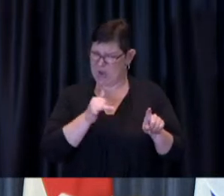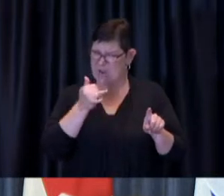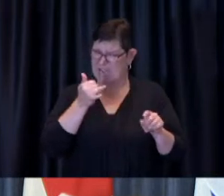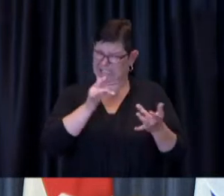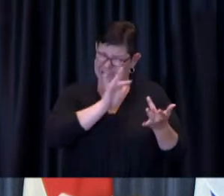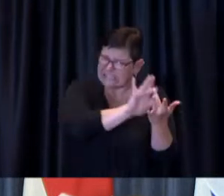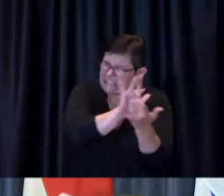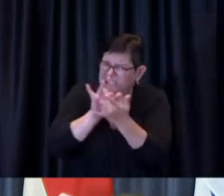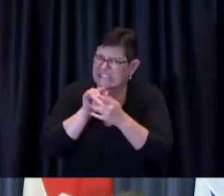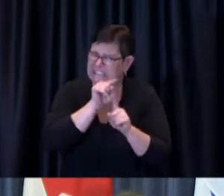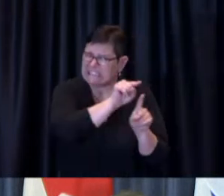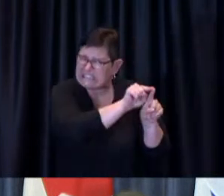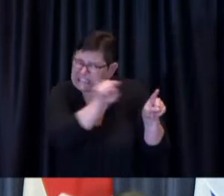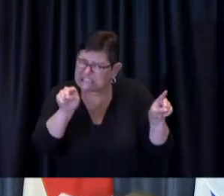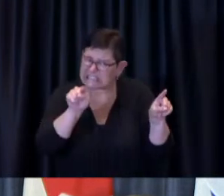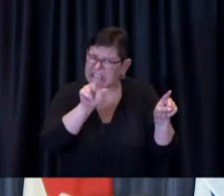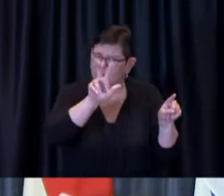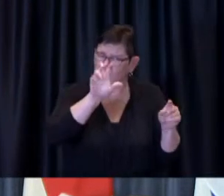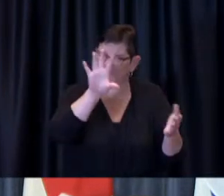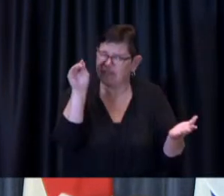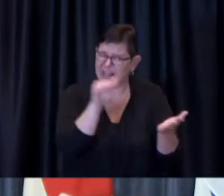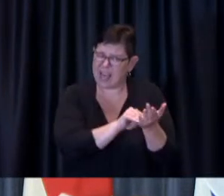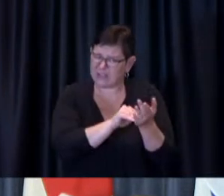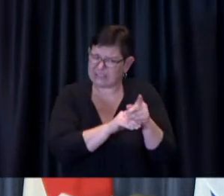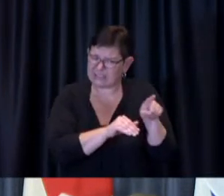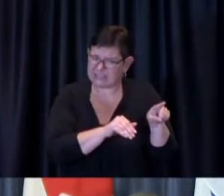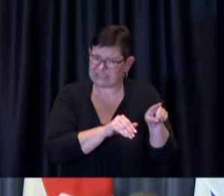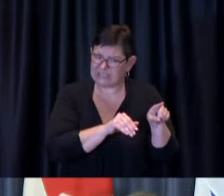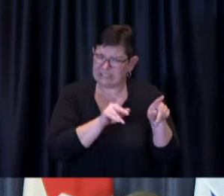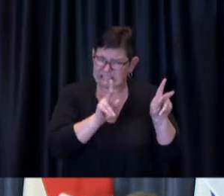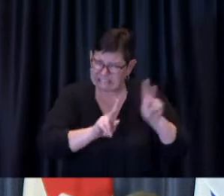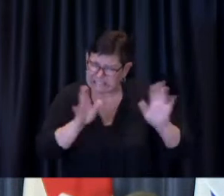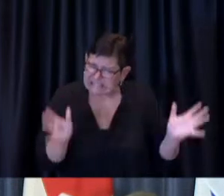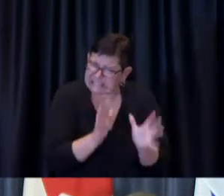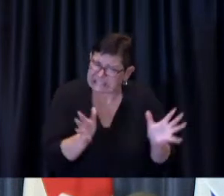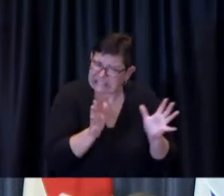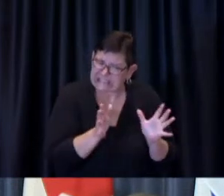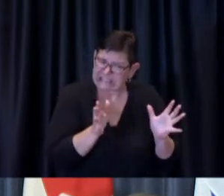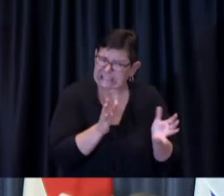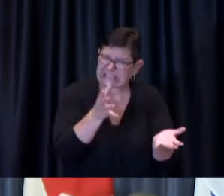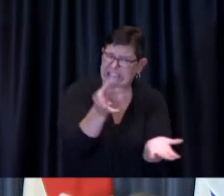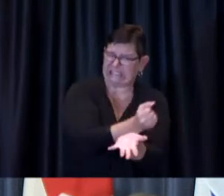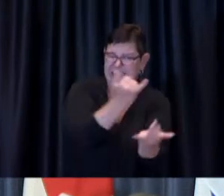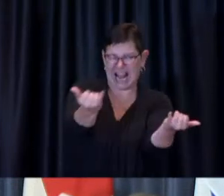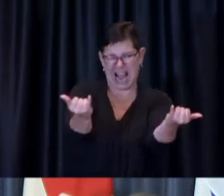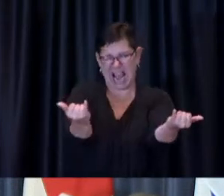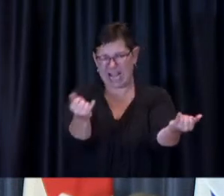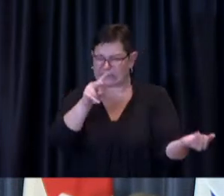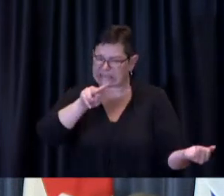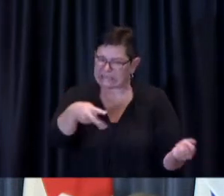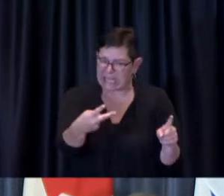and and you know encourage them to get vaccinated and if people aren't getting vaccinated could we